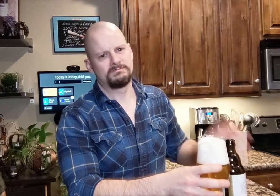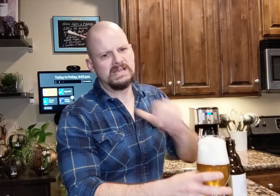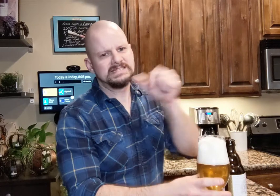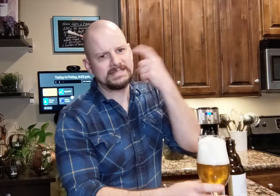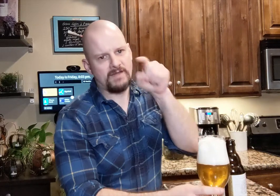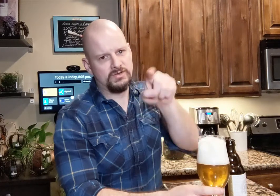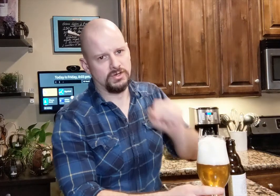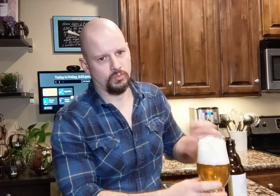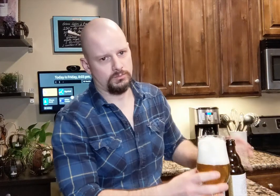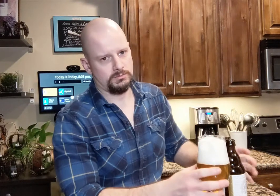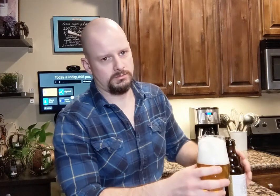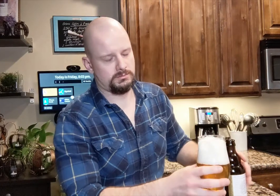It's not for you.